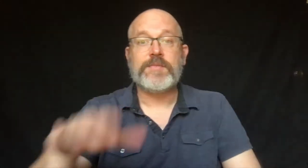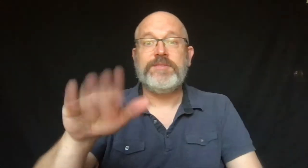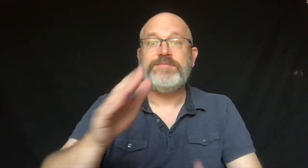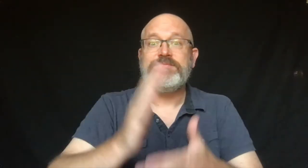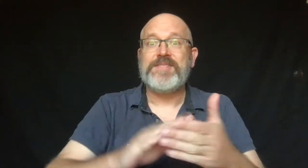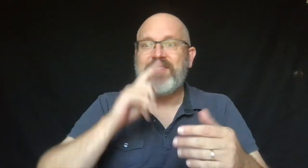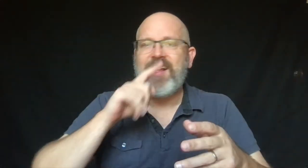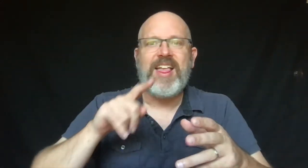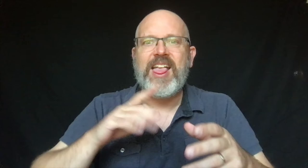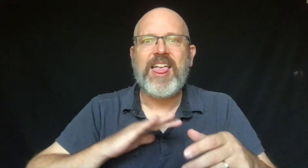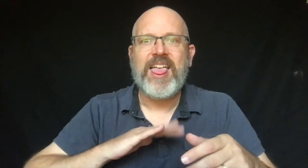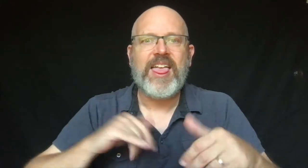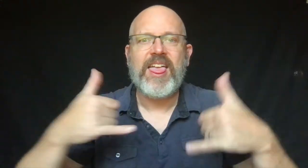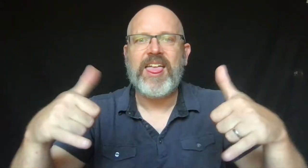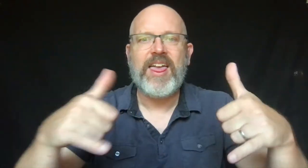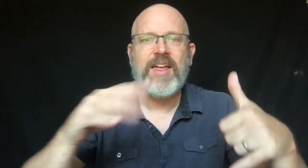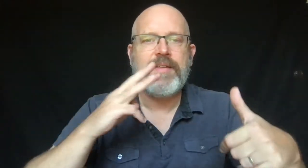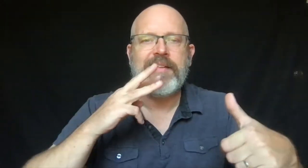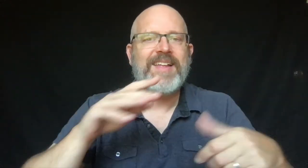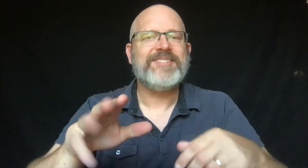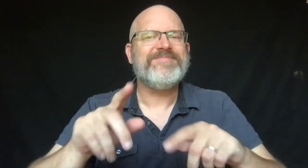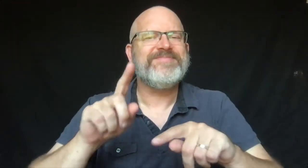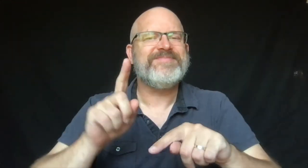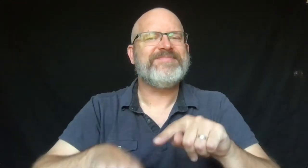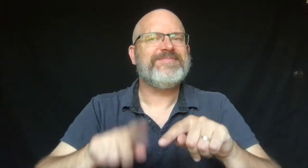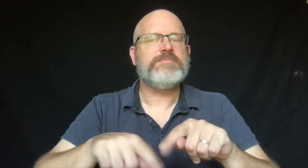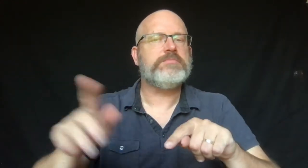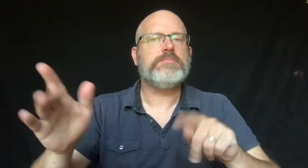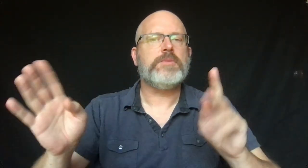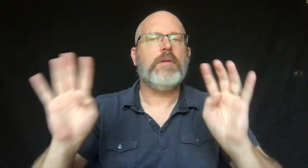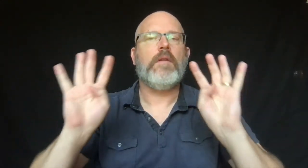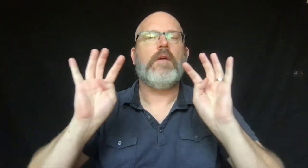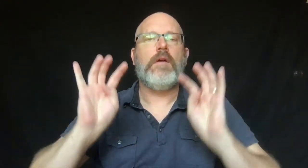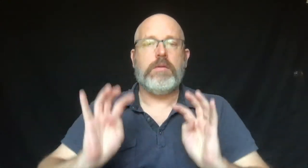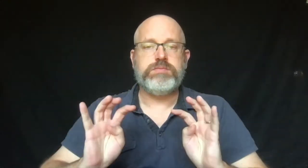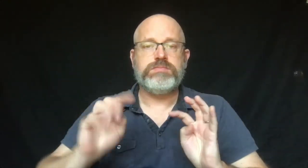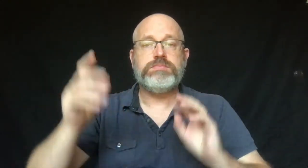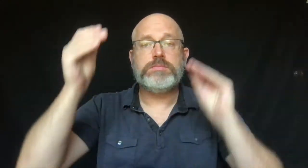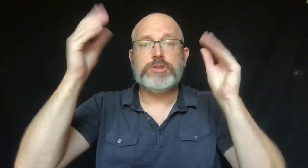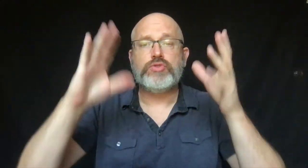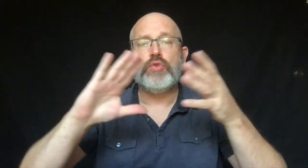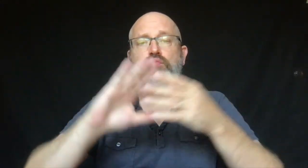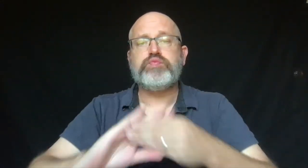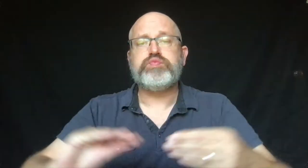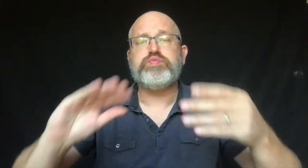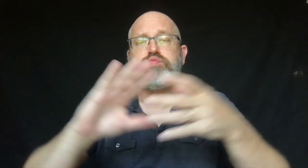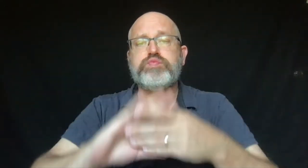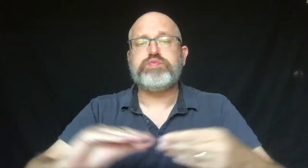Some children wanted to play with the water, but they couldn't.